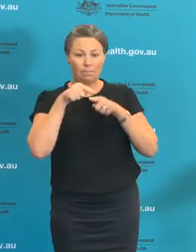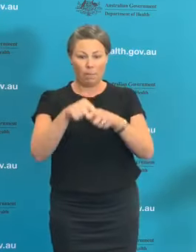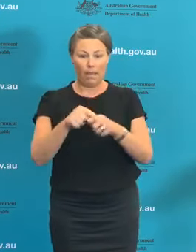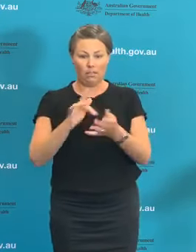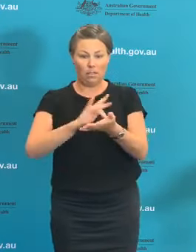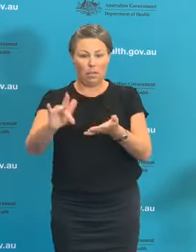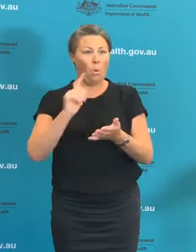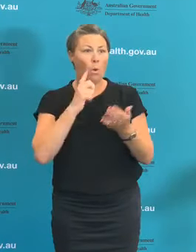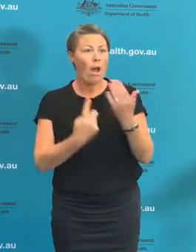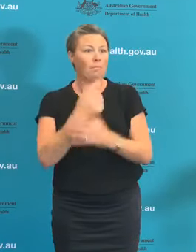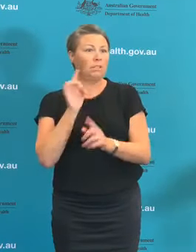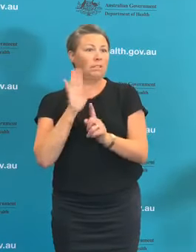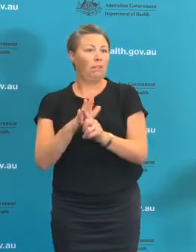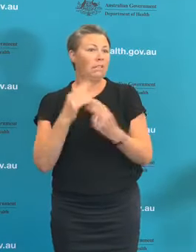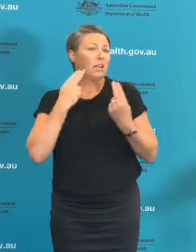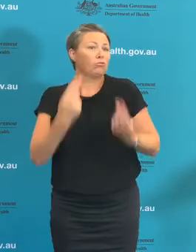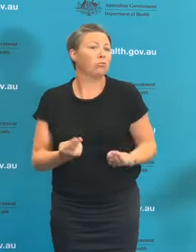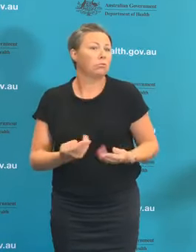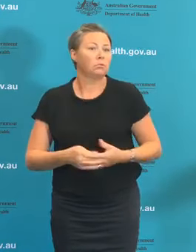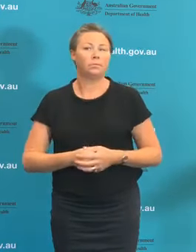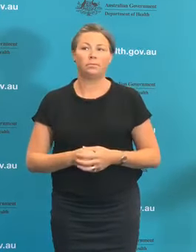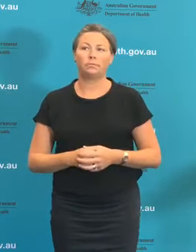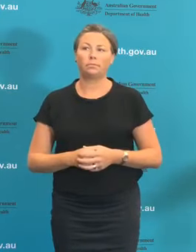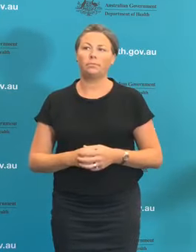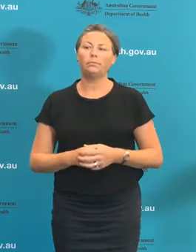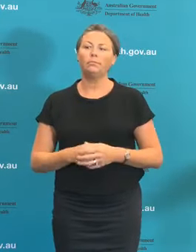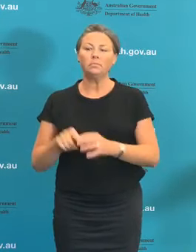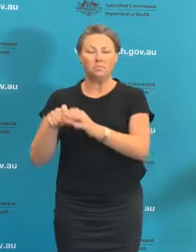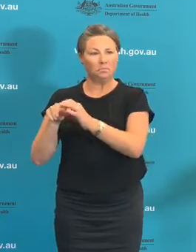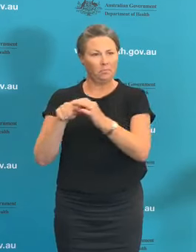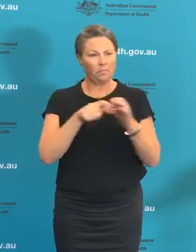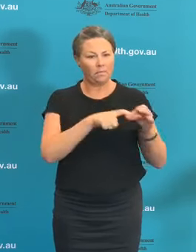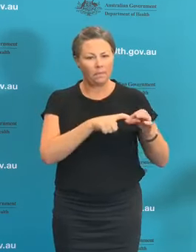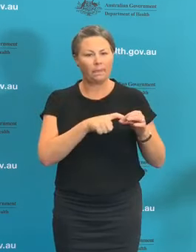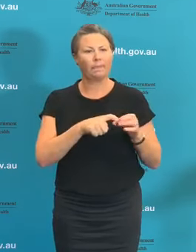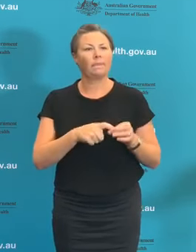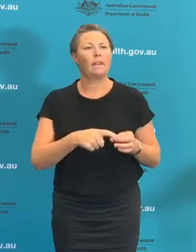Dr Coatsworth, your colleague Brendan Murphy this morning told a Senate Inquiry that